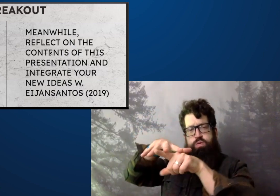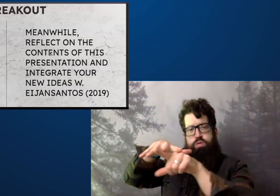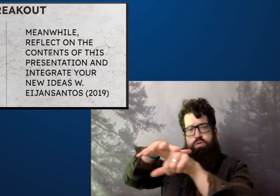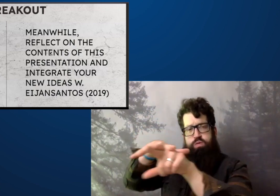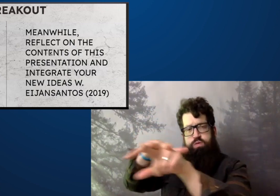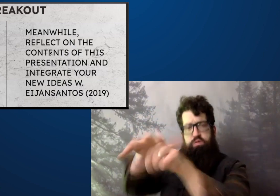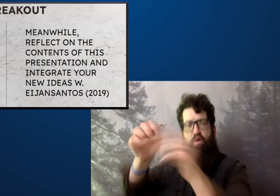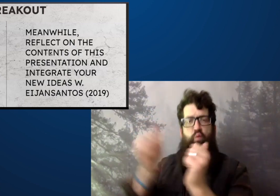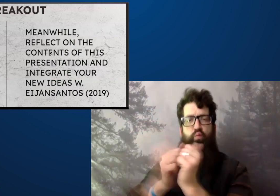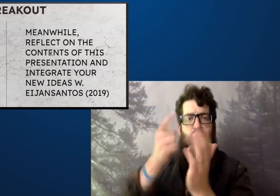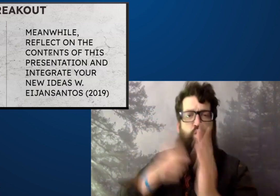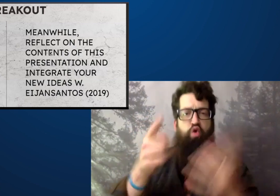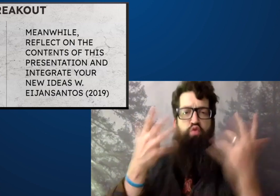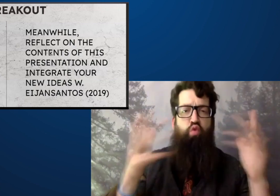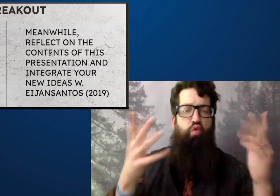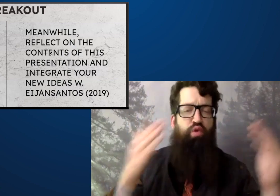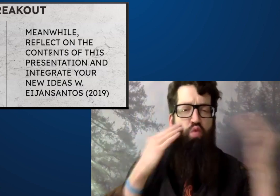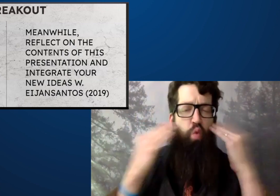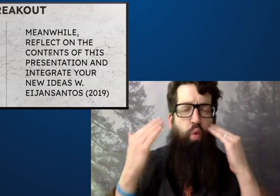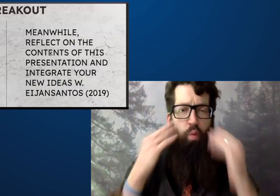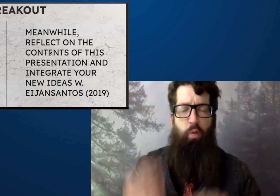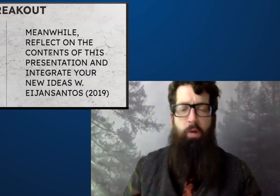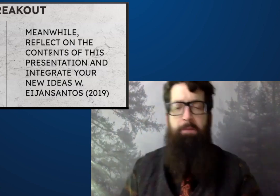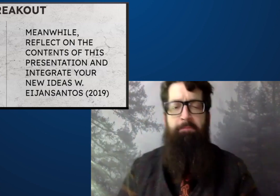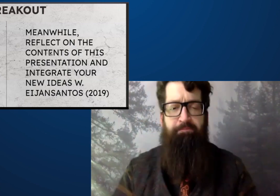as well as how that can integrate